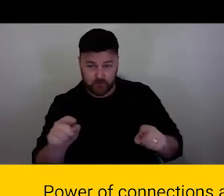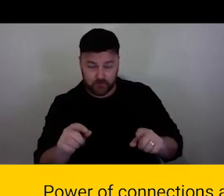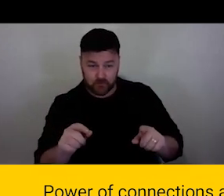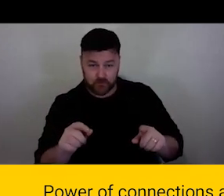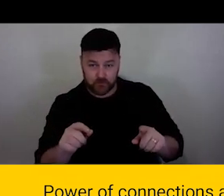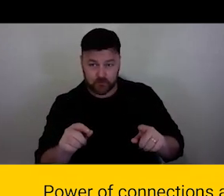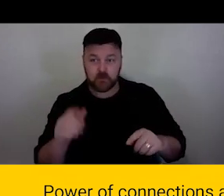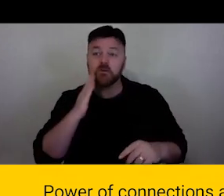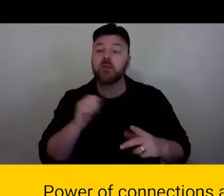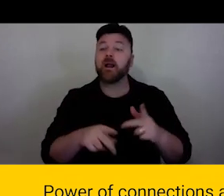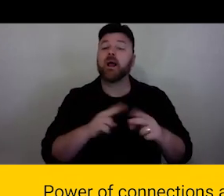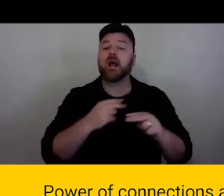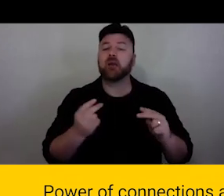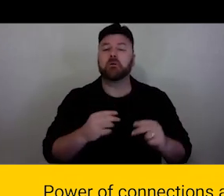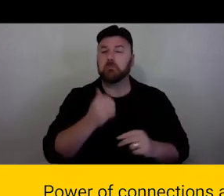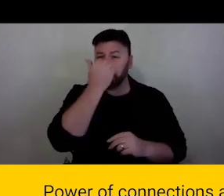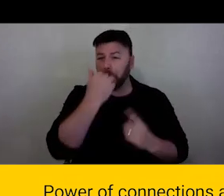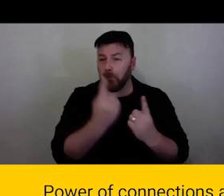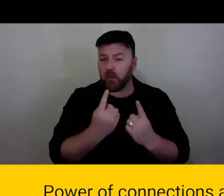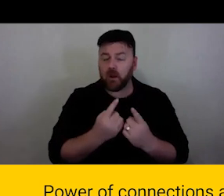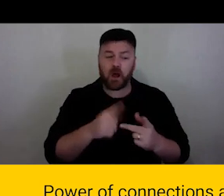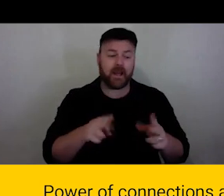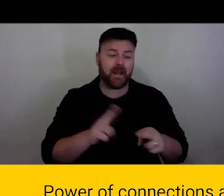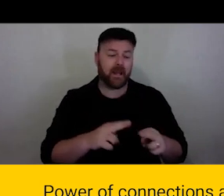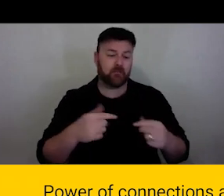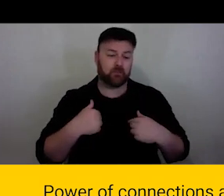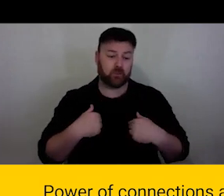small things, like if you were waged, can you go and have a meeting